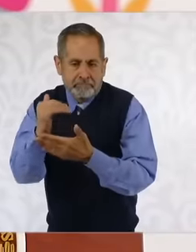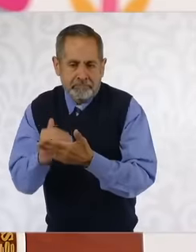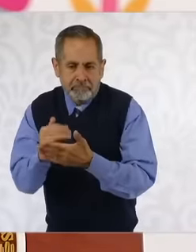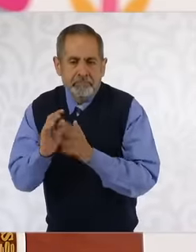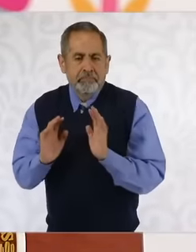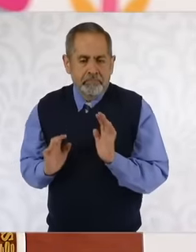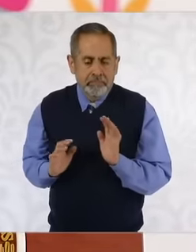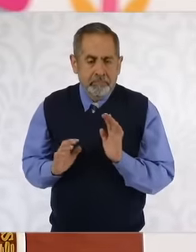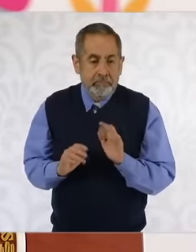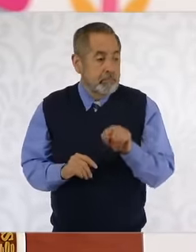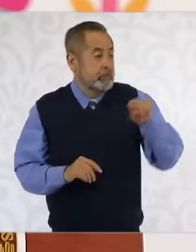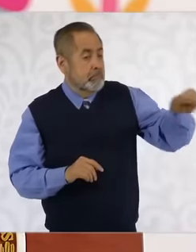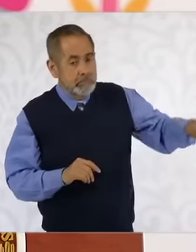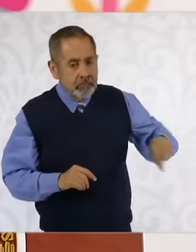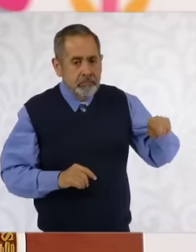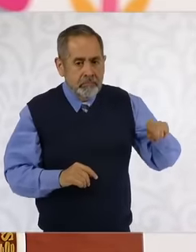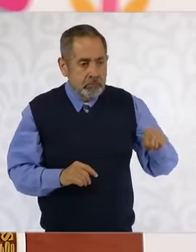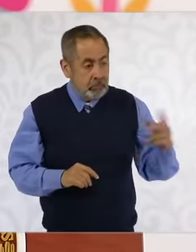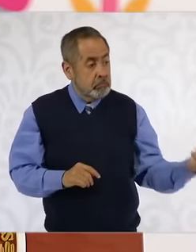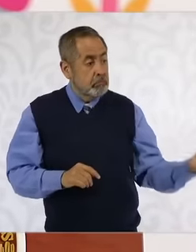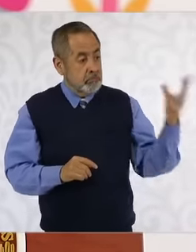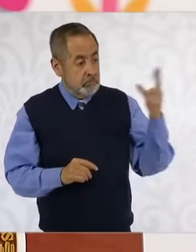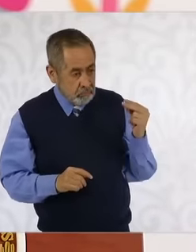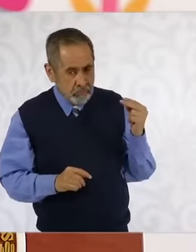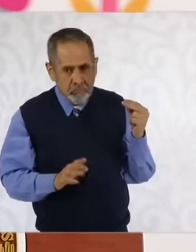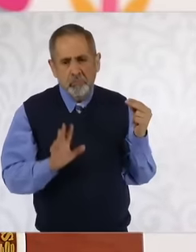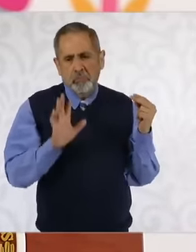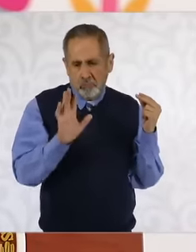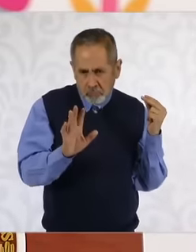would have said that, we said, well, the court's decision is